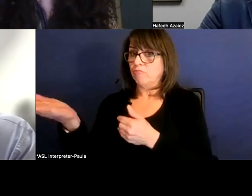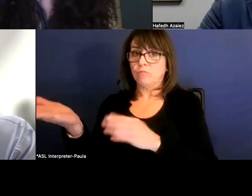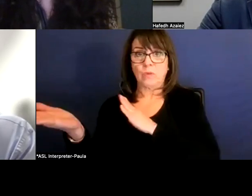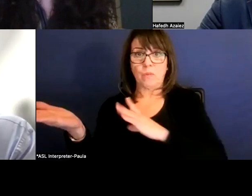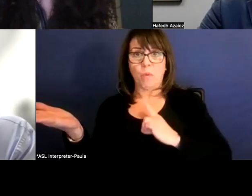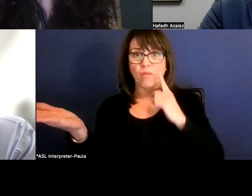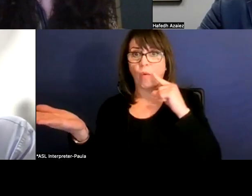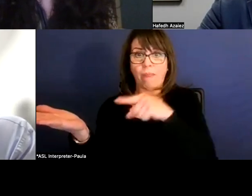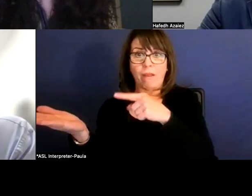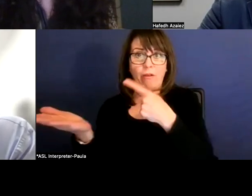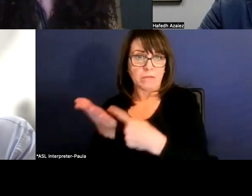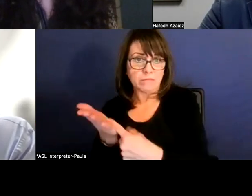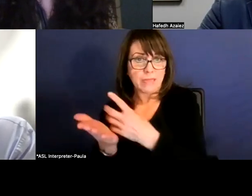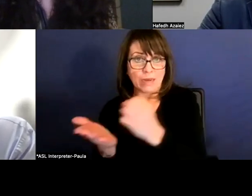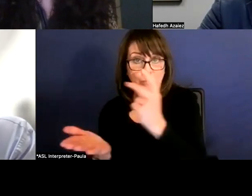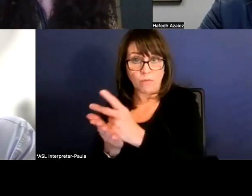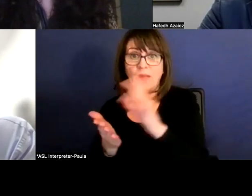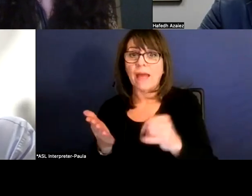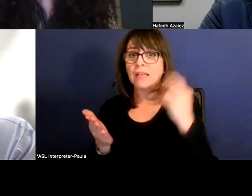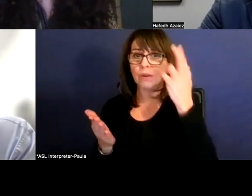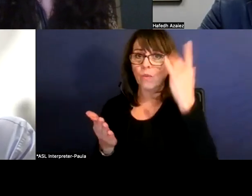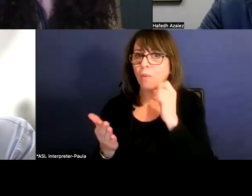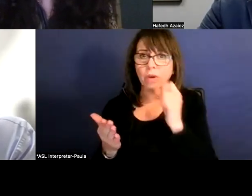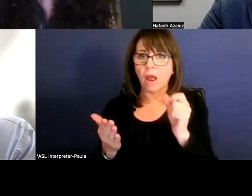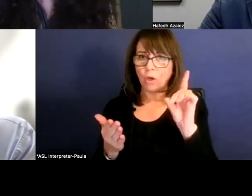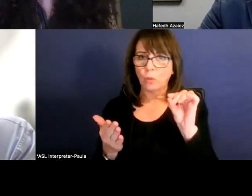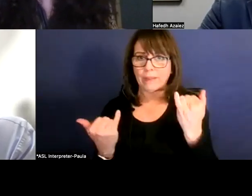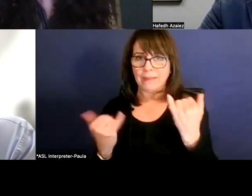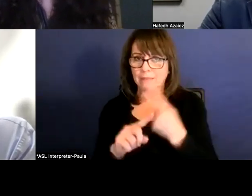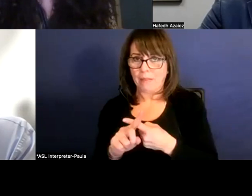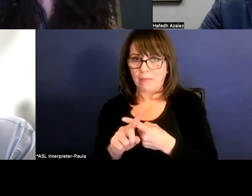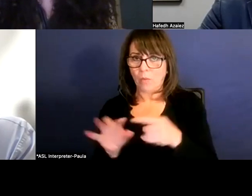But that's one of the reasons why we're not doing it this month and we're pushing it back to next month